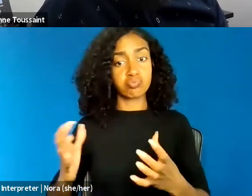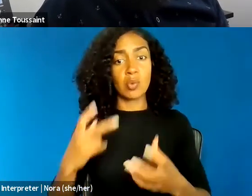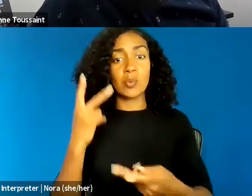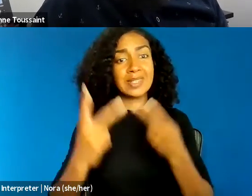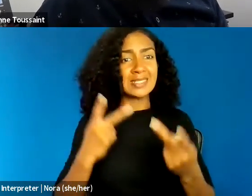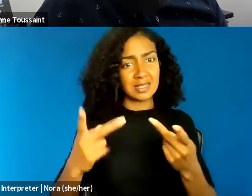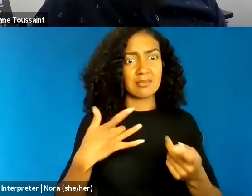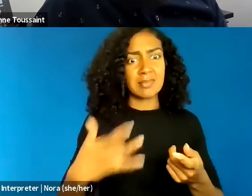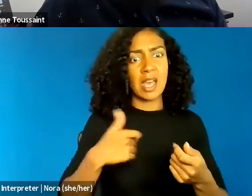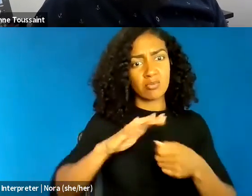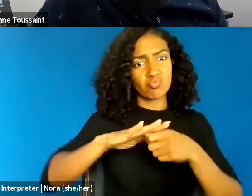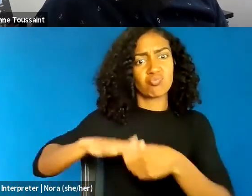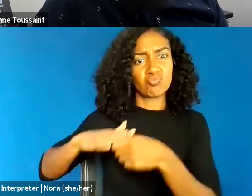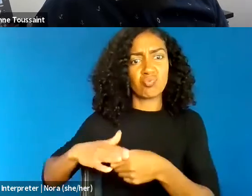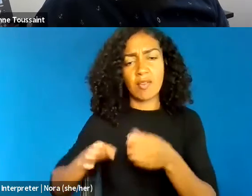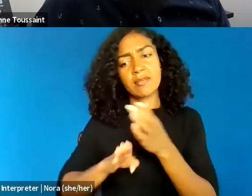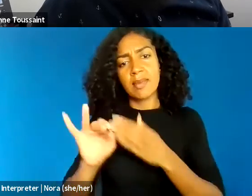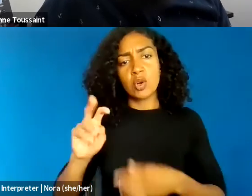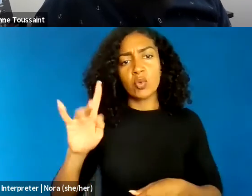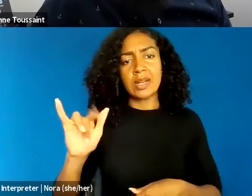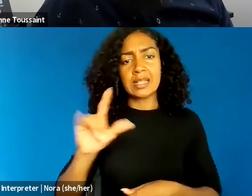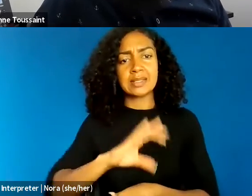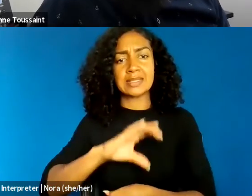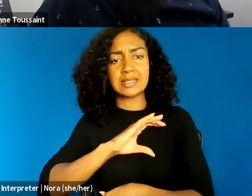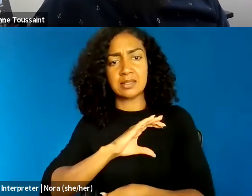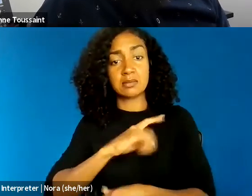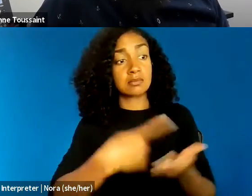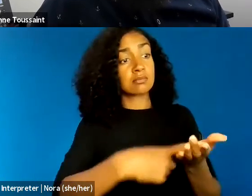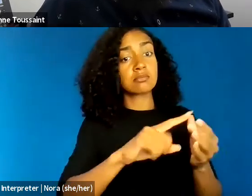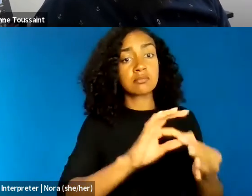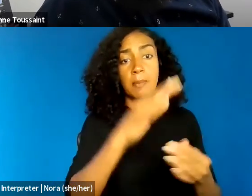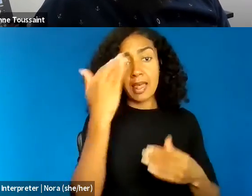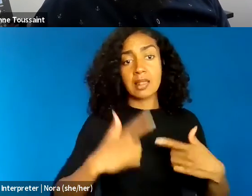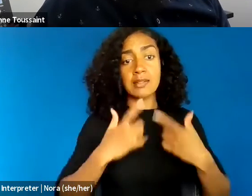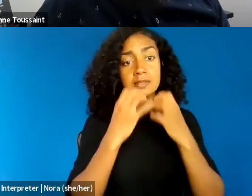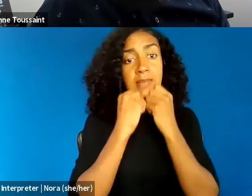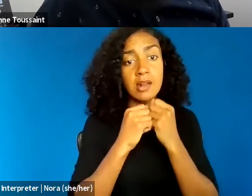Discussions of Black Lives Matter by activists and scholars evoke what Cornell West calls